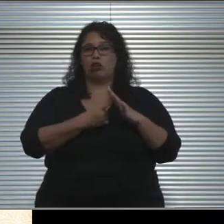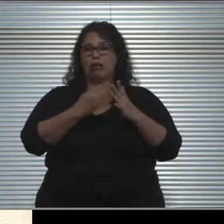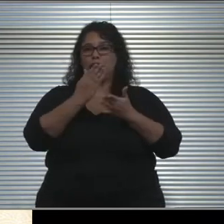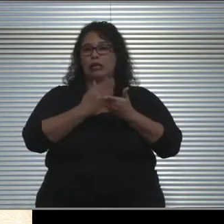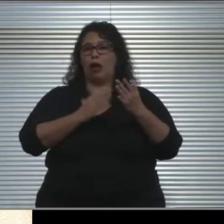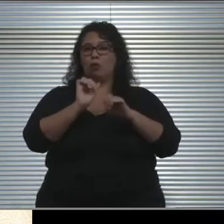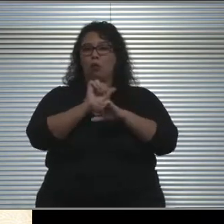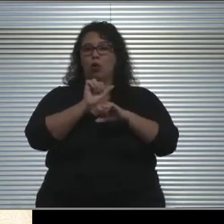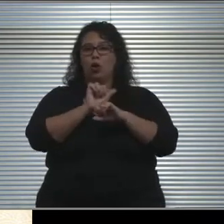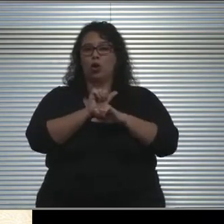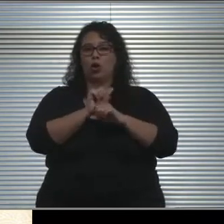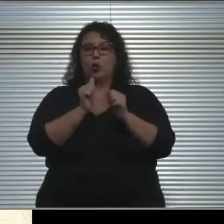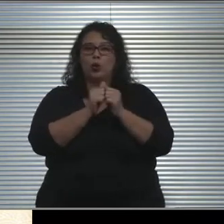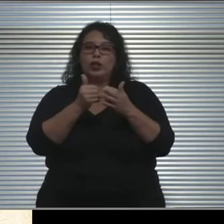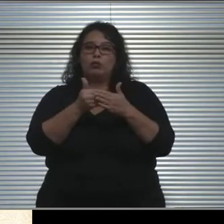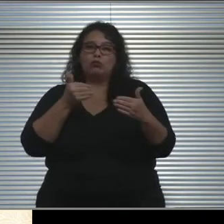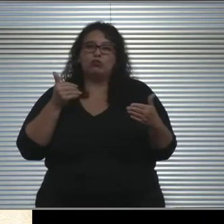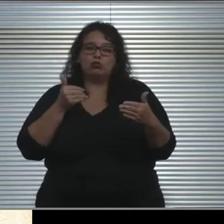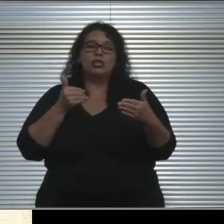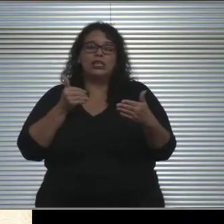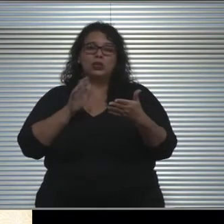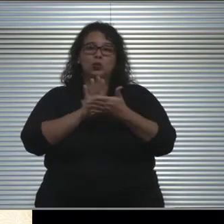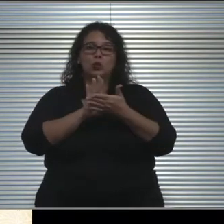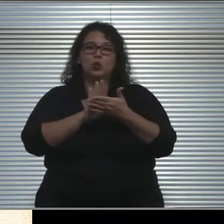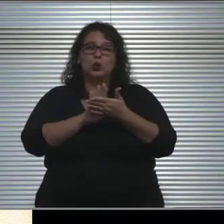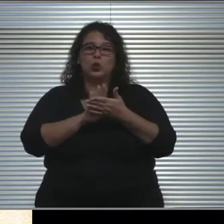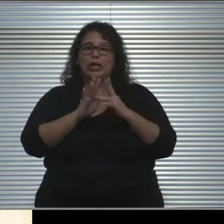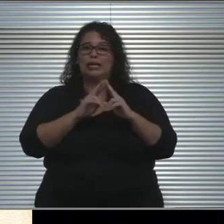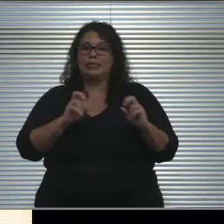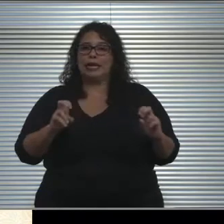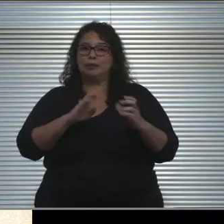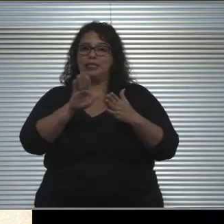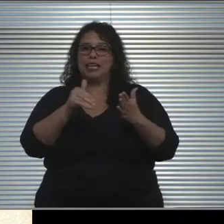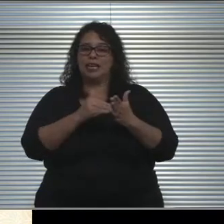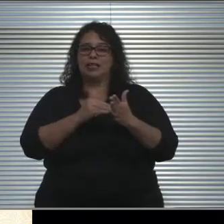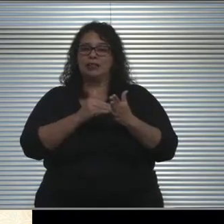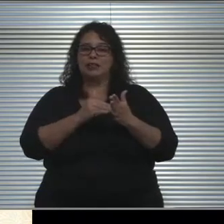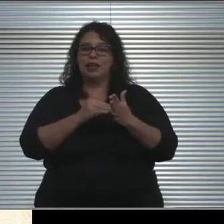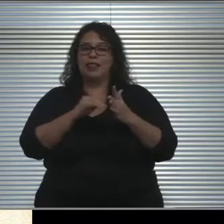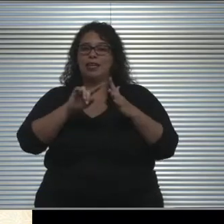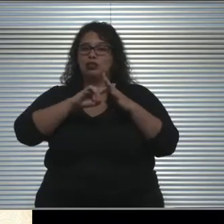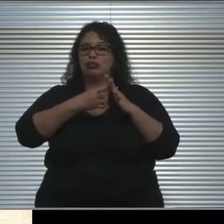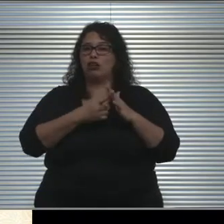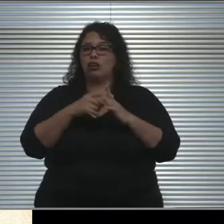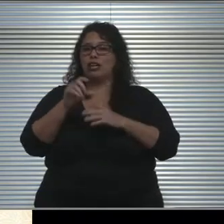with our Preschool Assessment Center, and that commenced on September 28th, 2020.